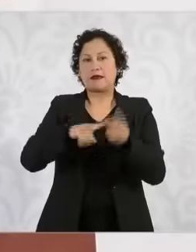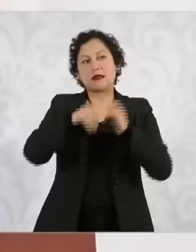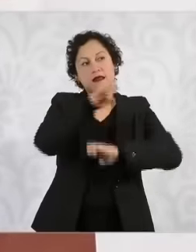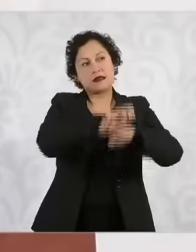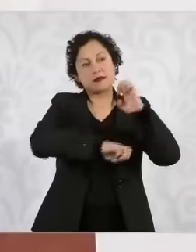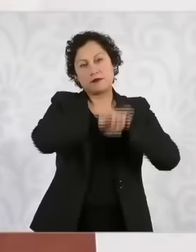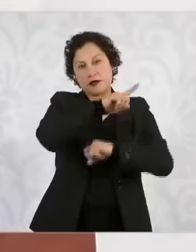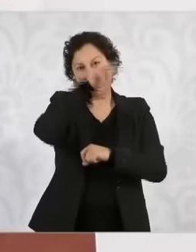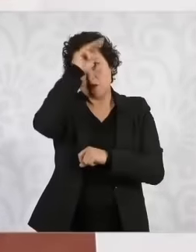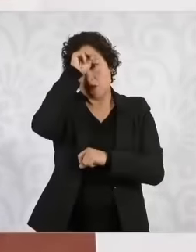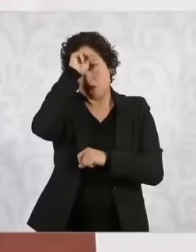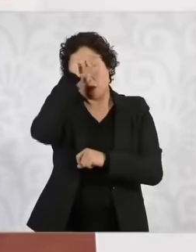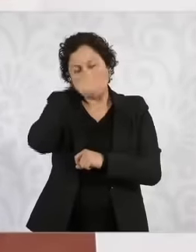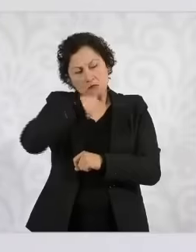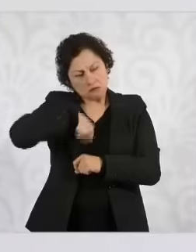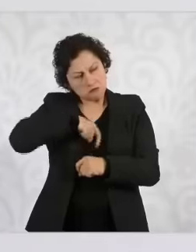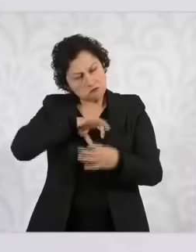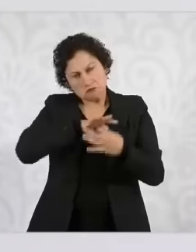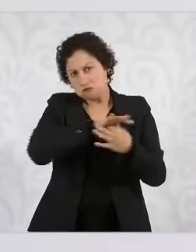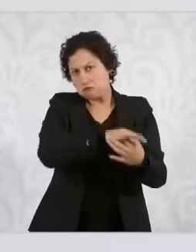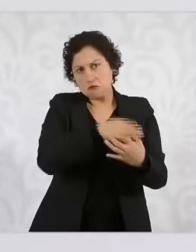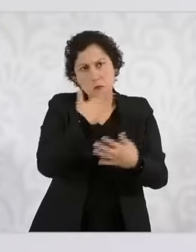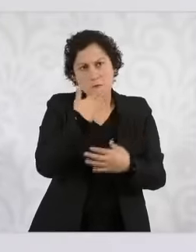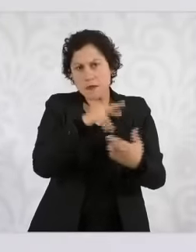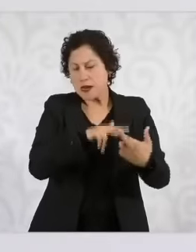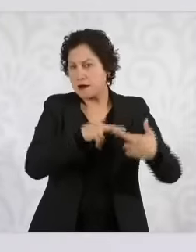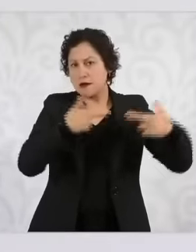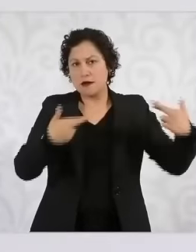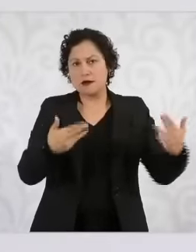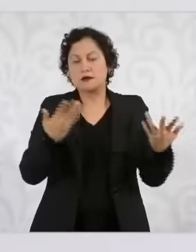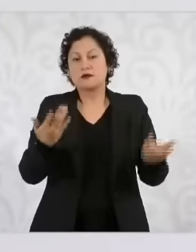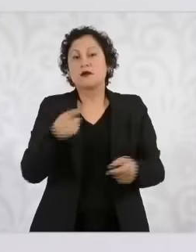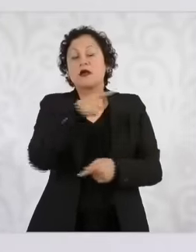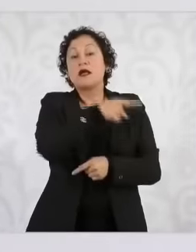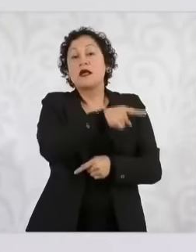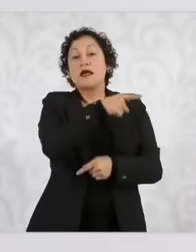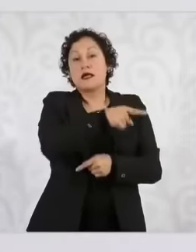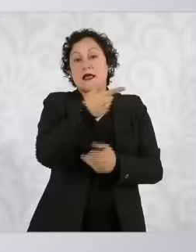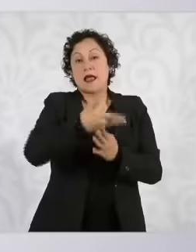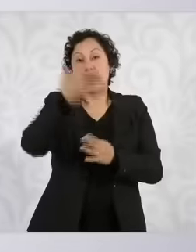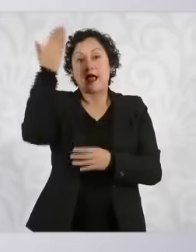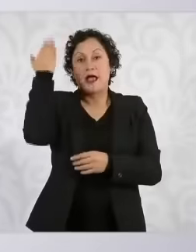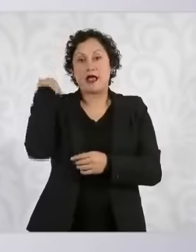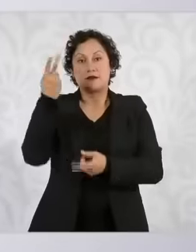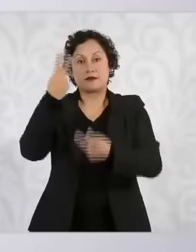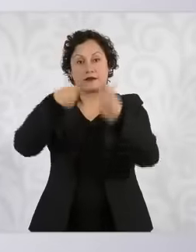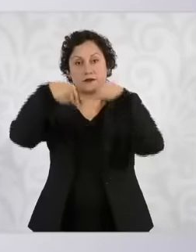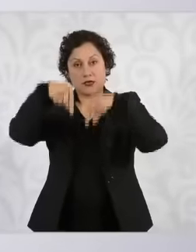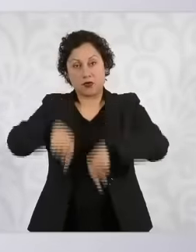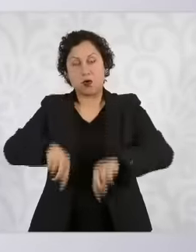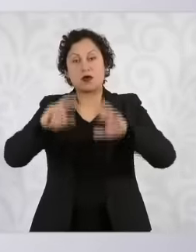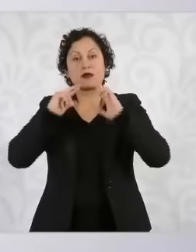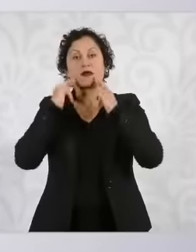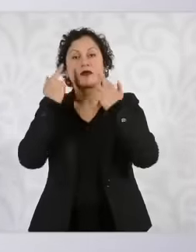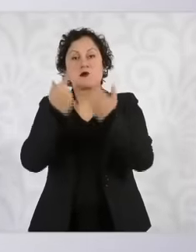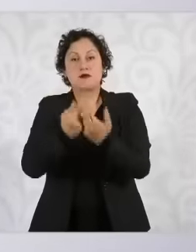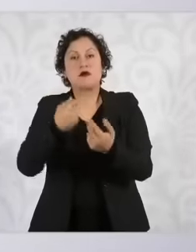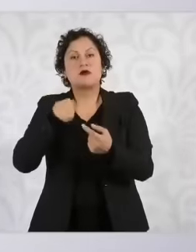Your president was here at the meeting. I met with them during the campaign. Even as